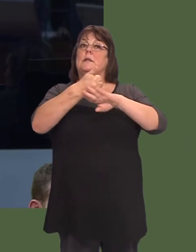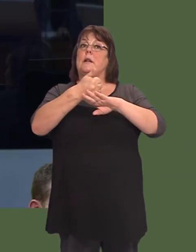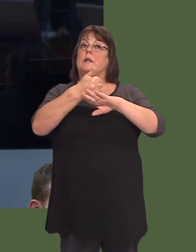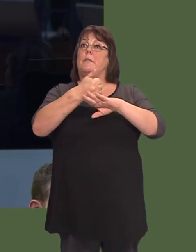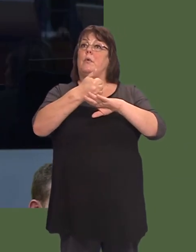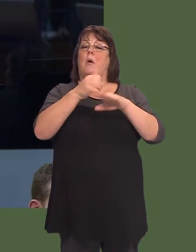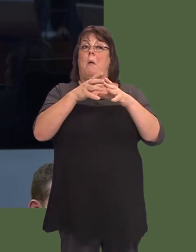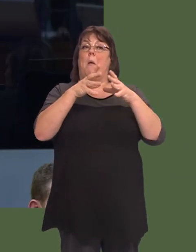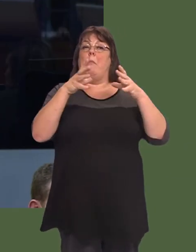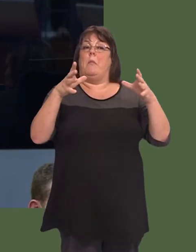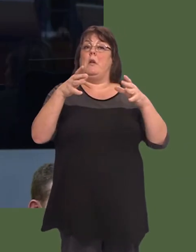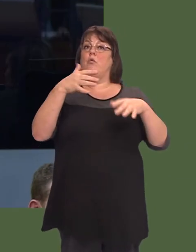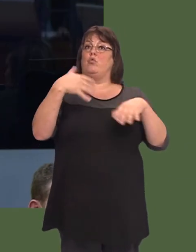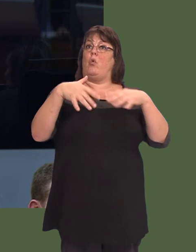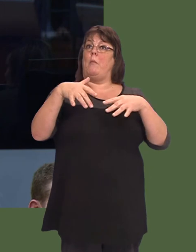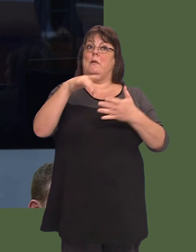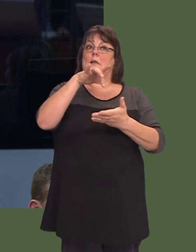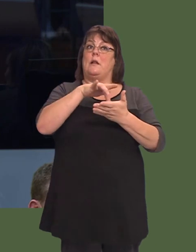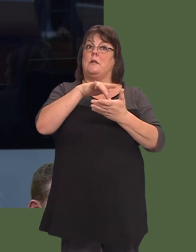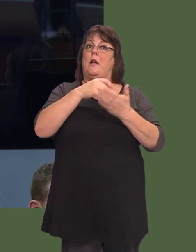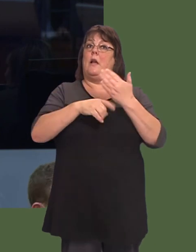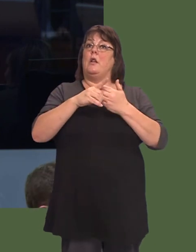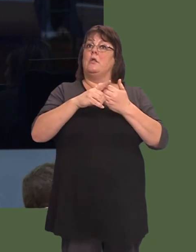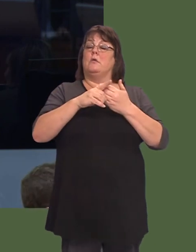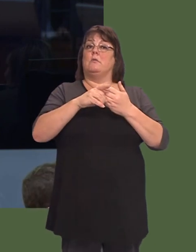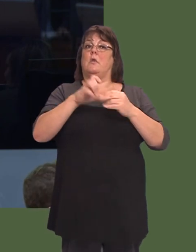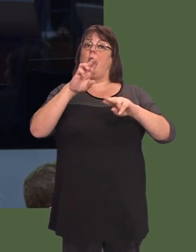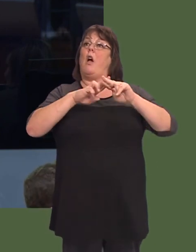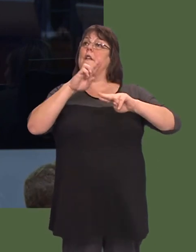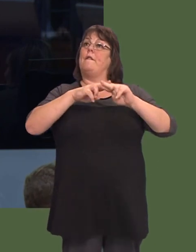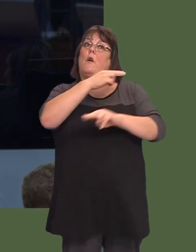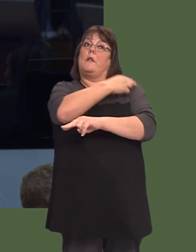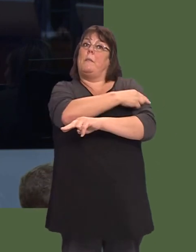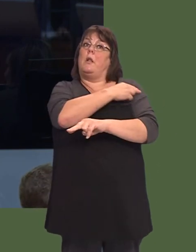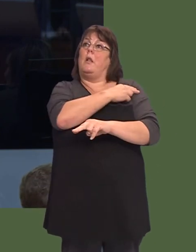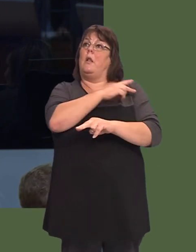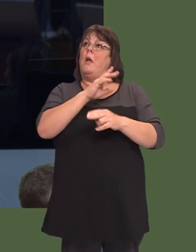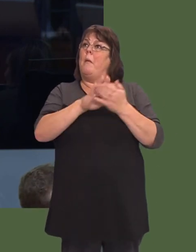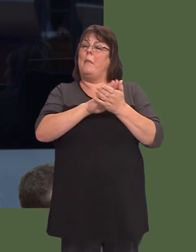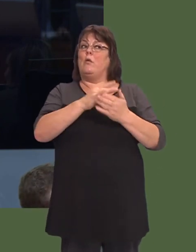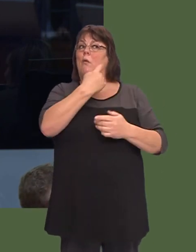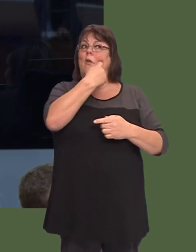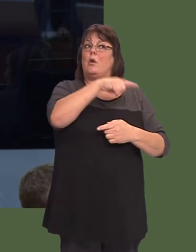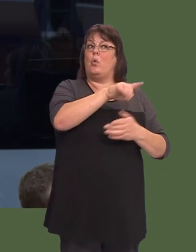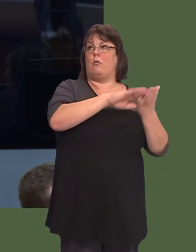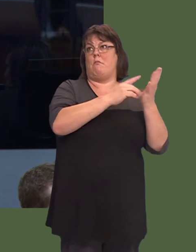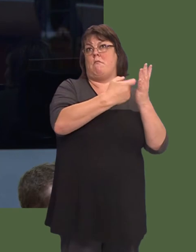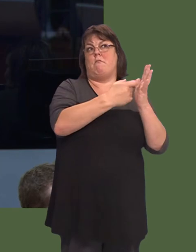Yn naturiol, maeír argymhelliad i sefydluír brif ganolfan trawma yn Ysbyty Athrofaol Cymru yng Nghaerdydd yn esiampl arall o wasanaeth syín cael ei ganoli yng Nghaerdydd ar draul